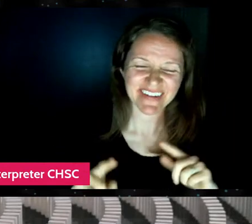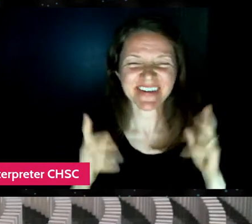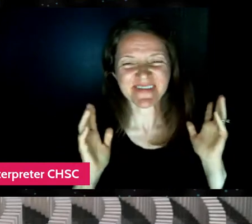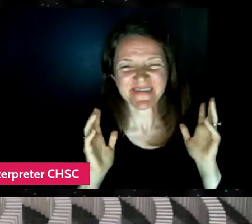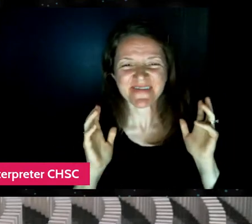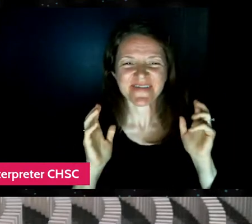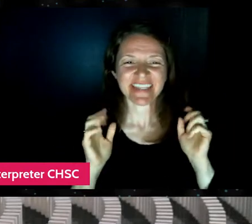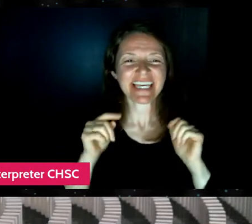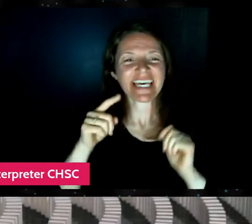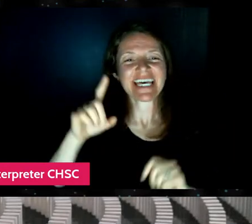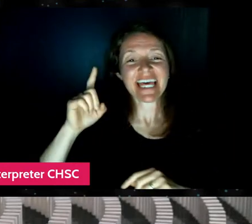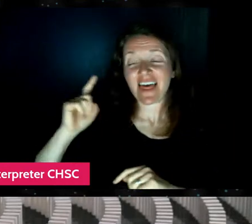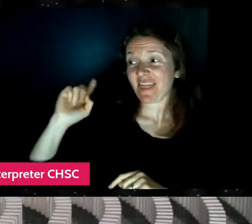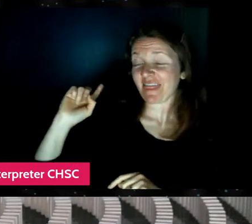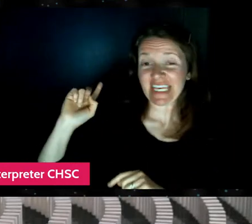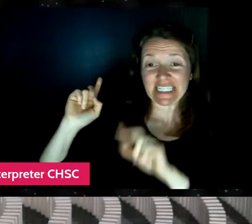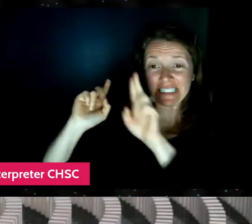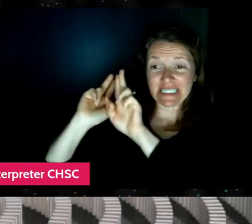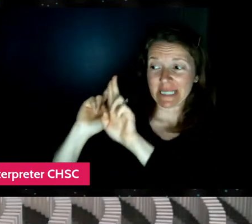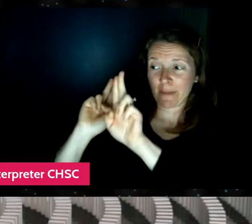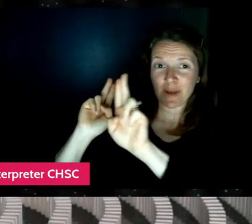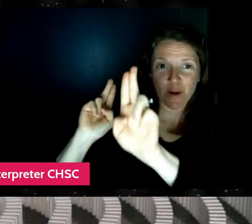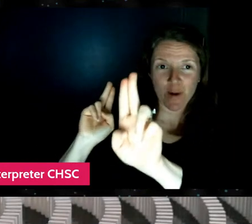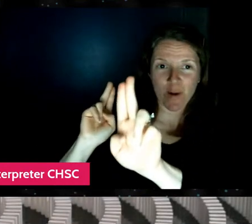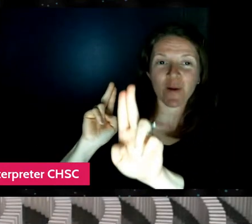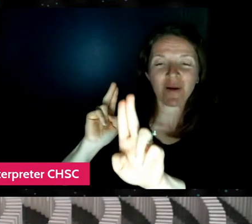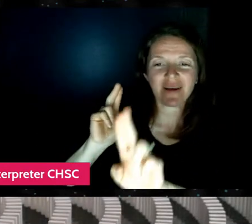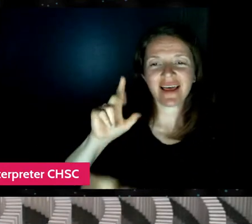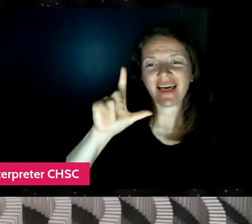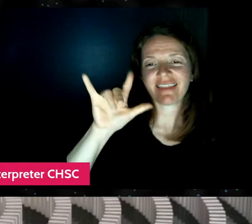a domino spiral that Lily did sometime during our shoot.